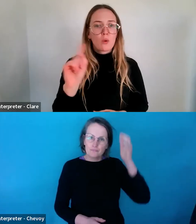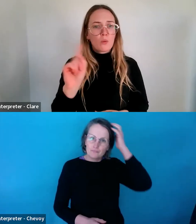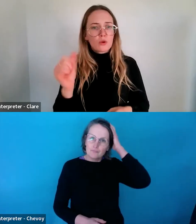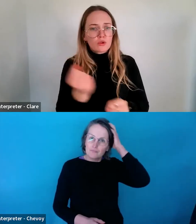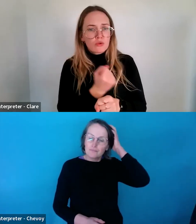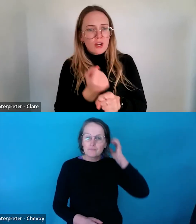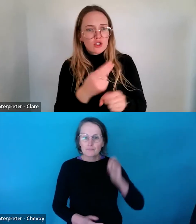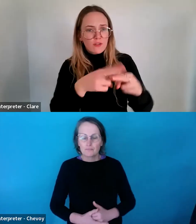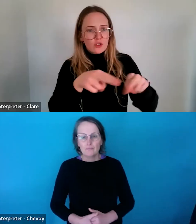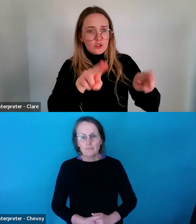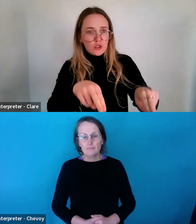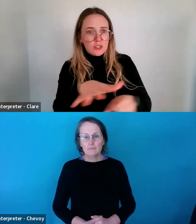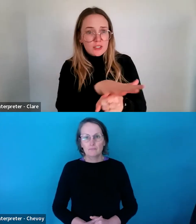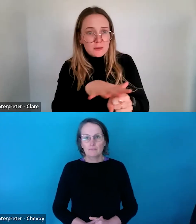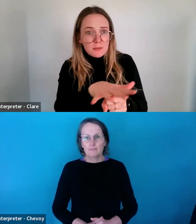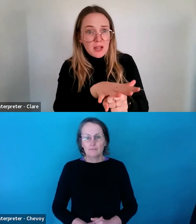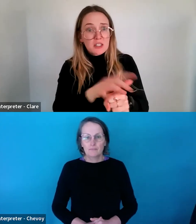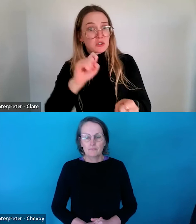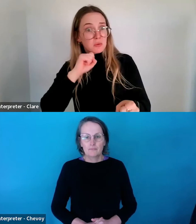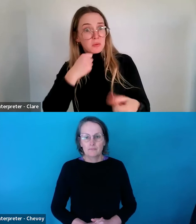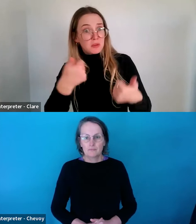I don't see why not.